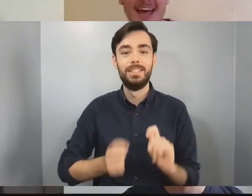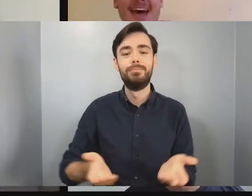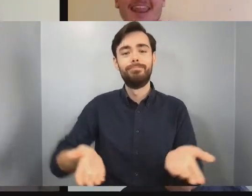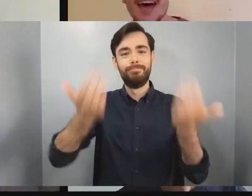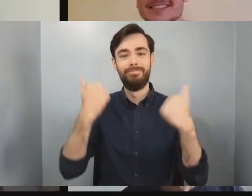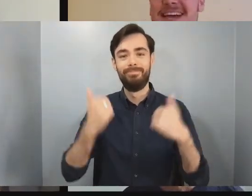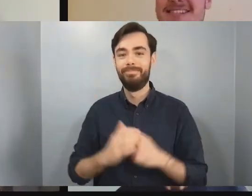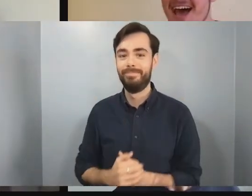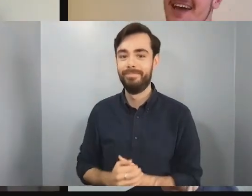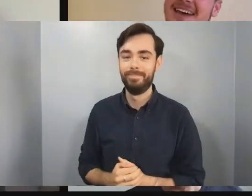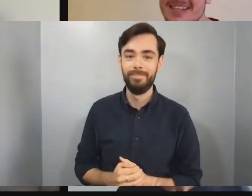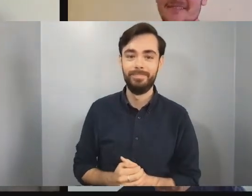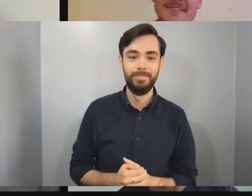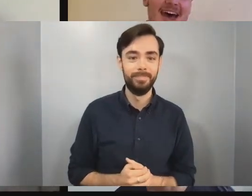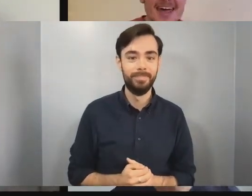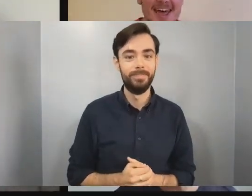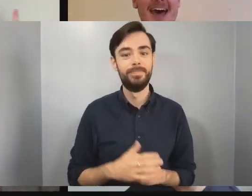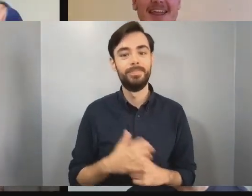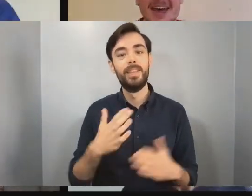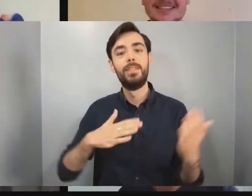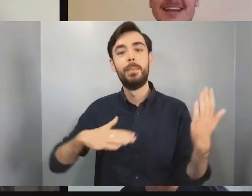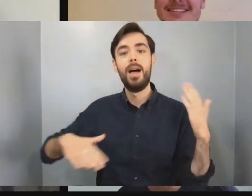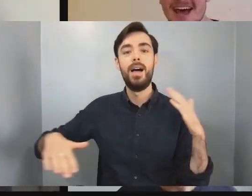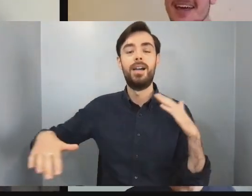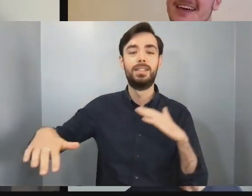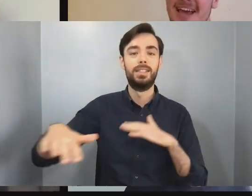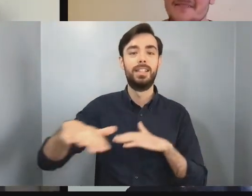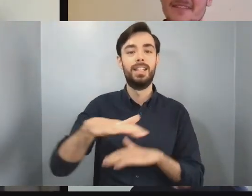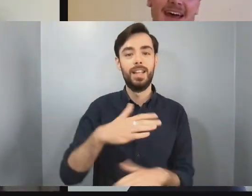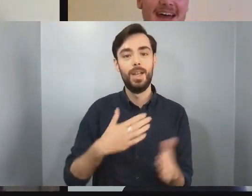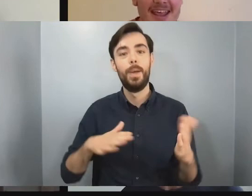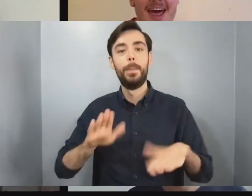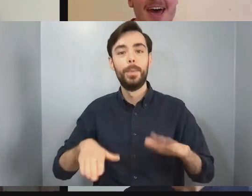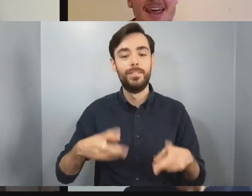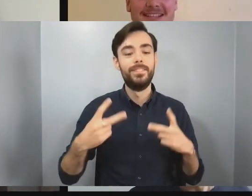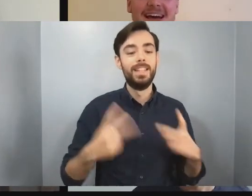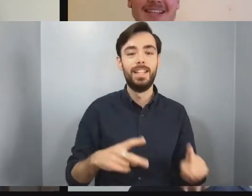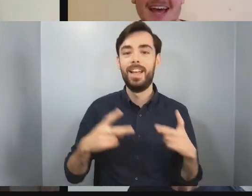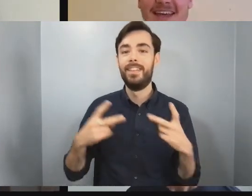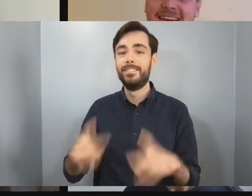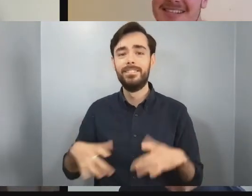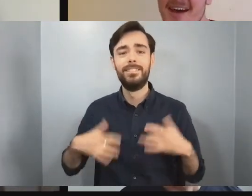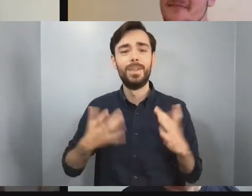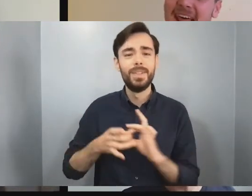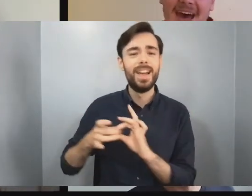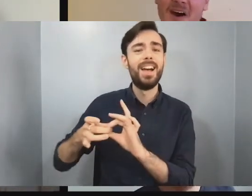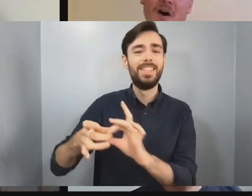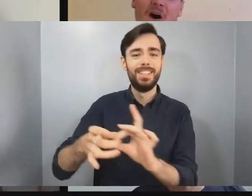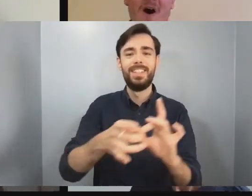Everybody, move your feet and feel united